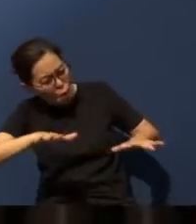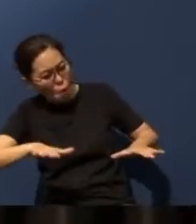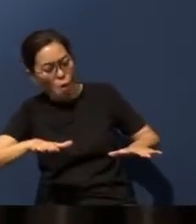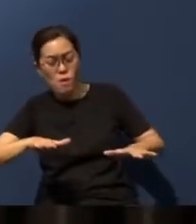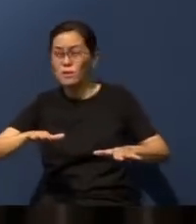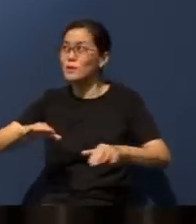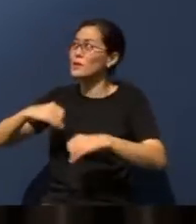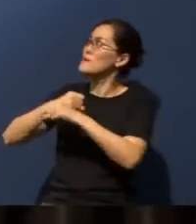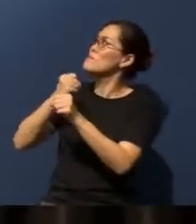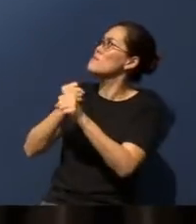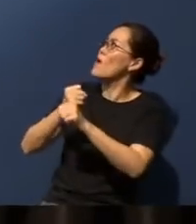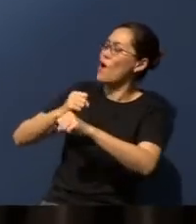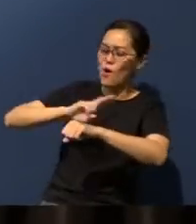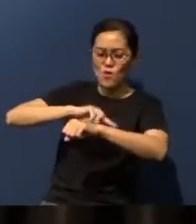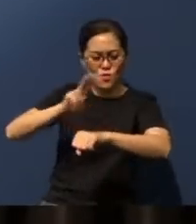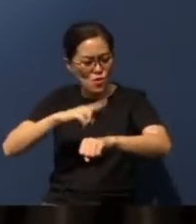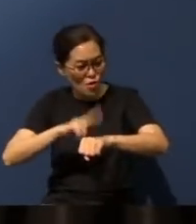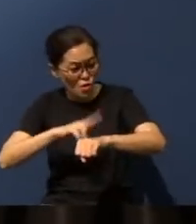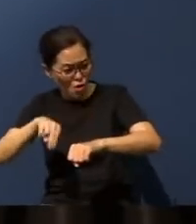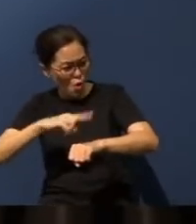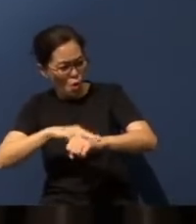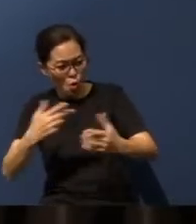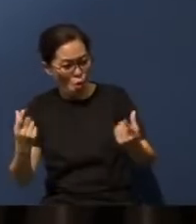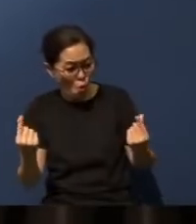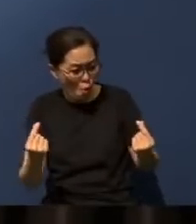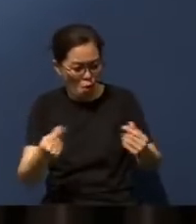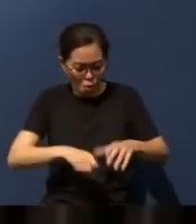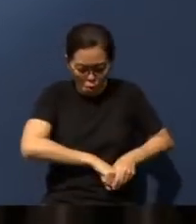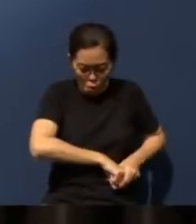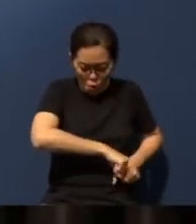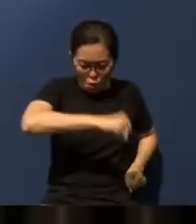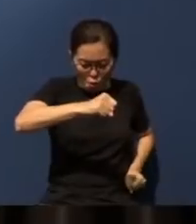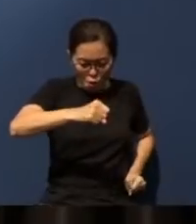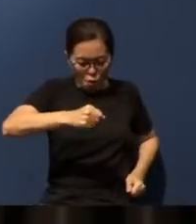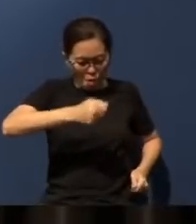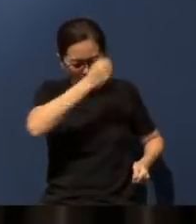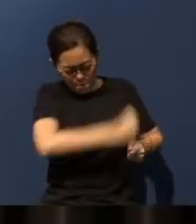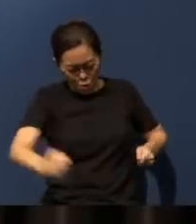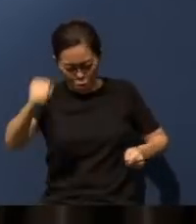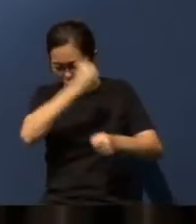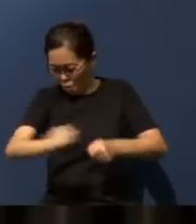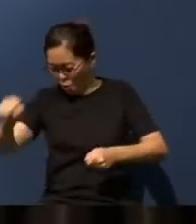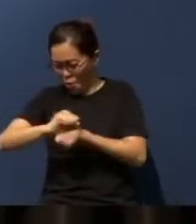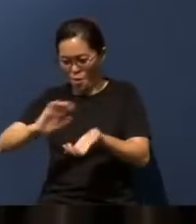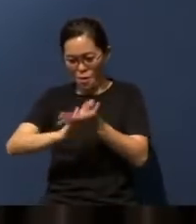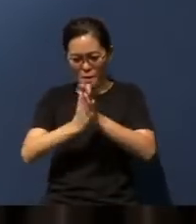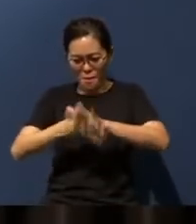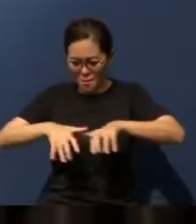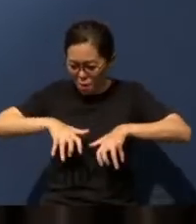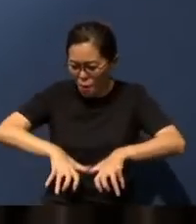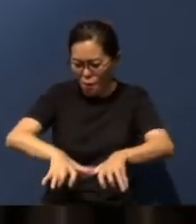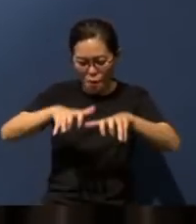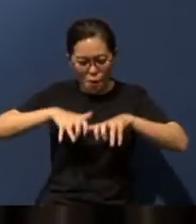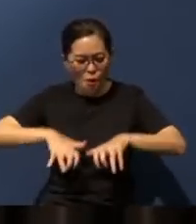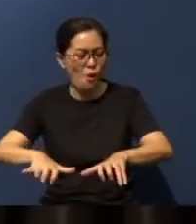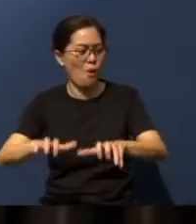beat their swords into plowshares, their spears into pruning hooks. Oh, who is like the Lord